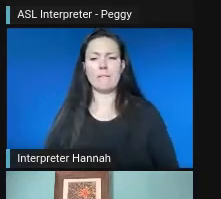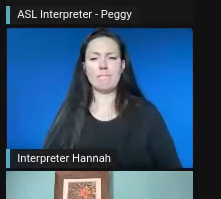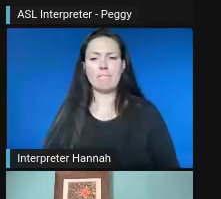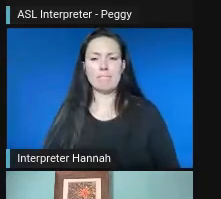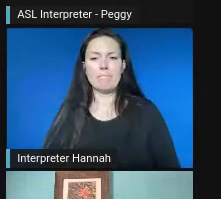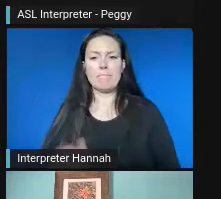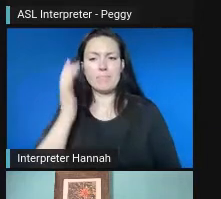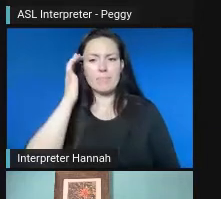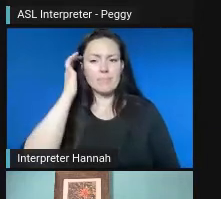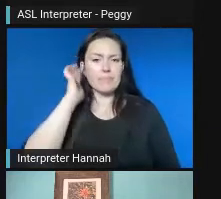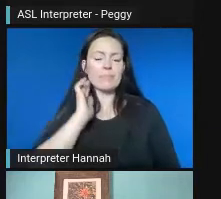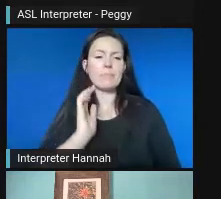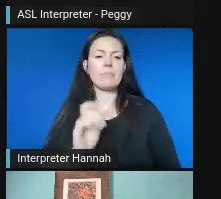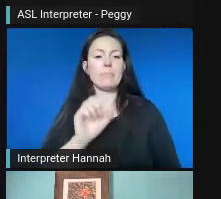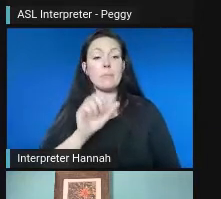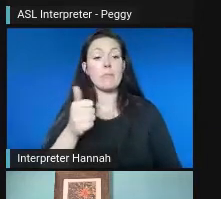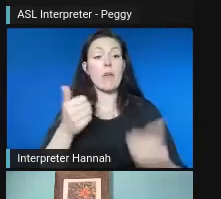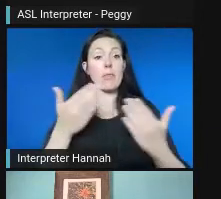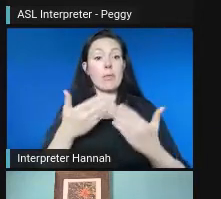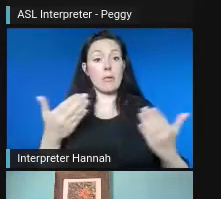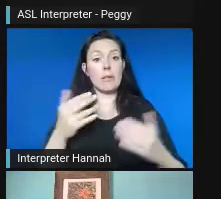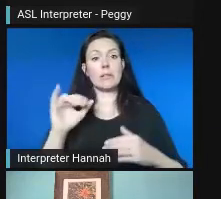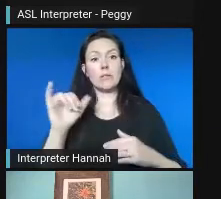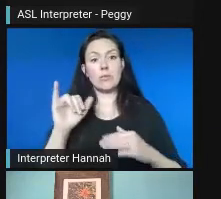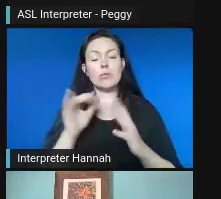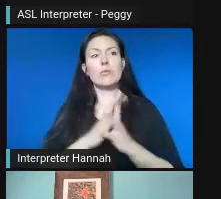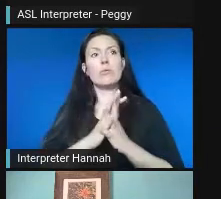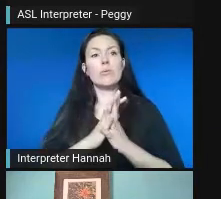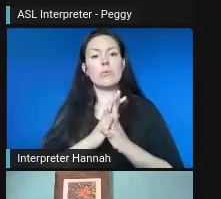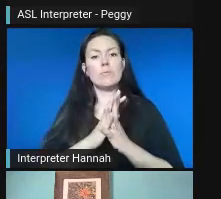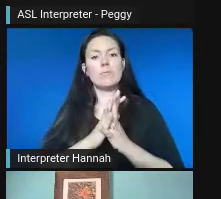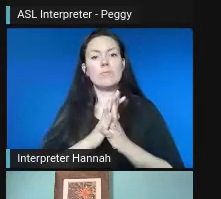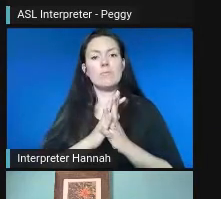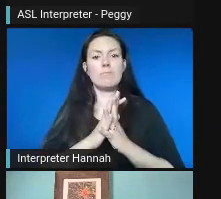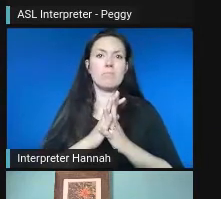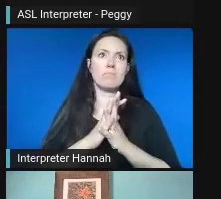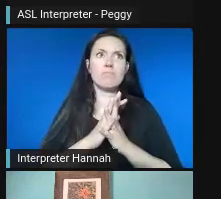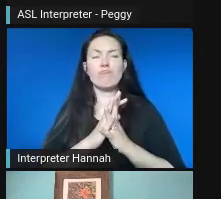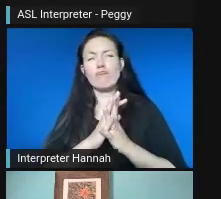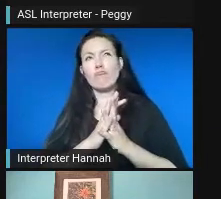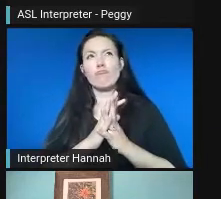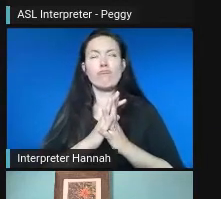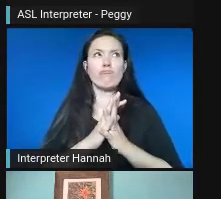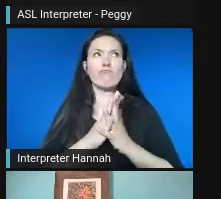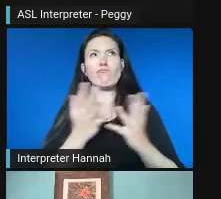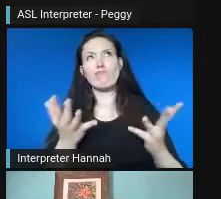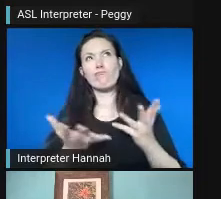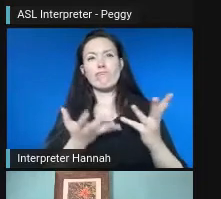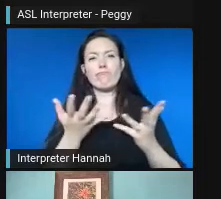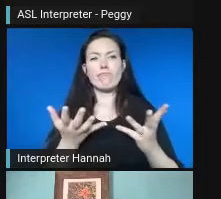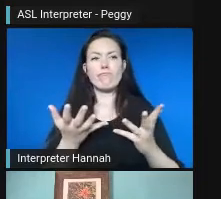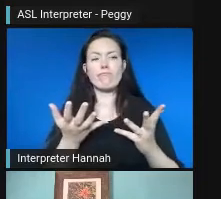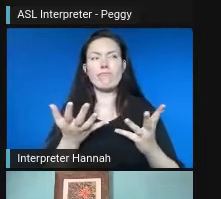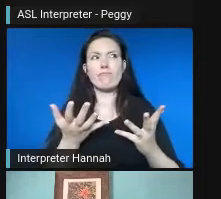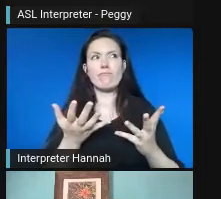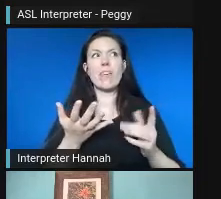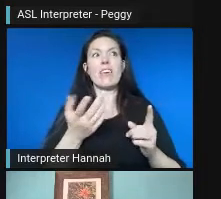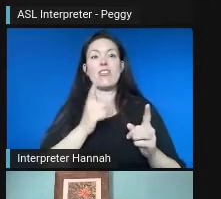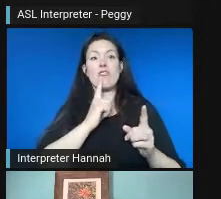A couple other things, though, is I think that we may be-- you know, not knowing, going into this, what was